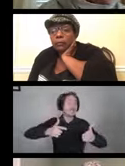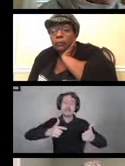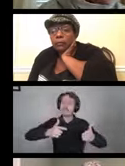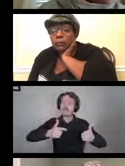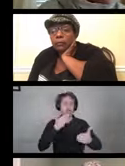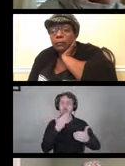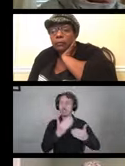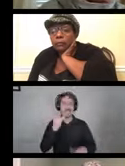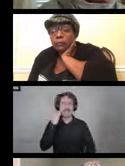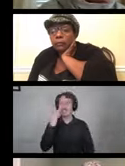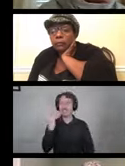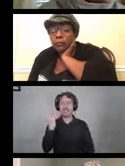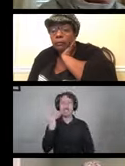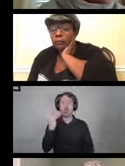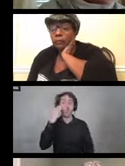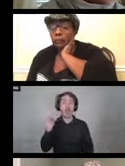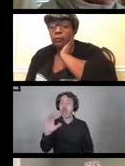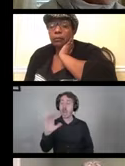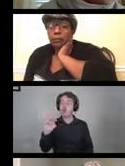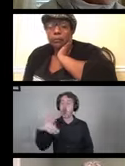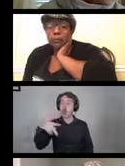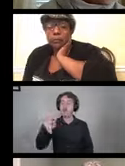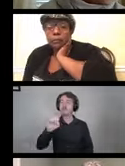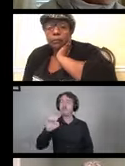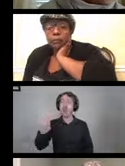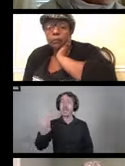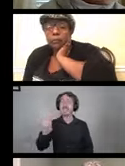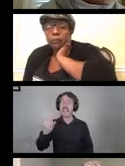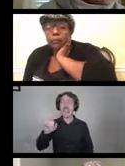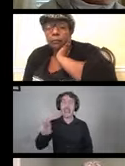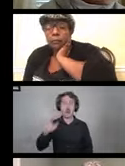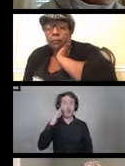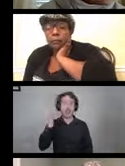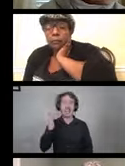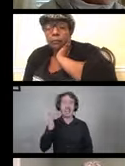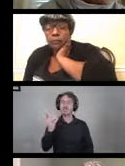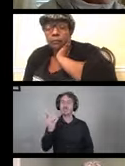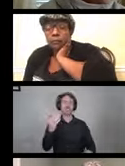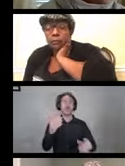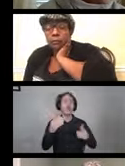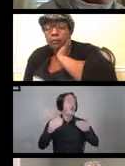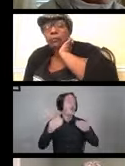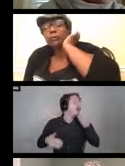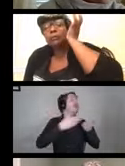We don't want to use compressed air because you're blowing it out.